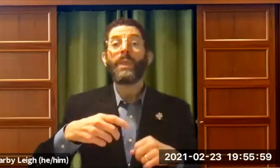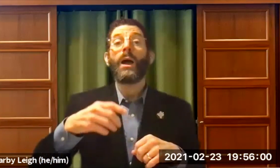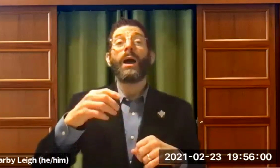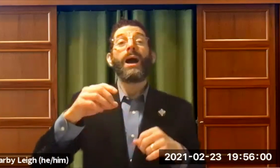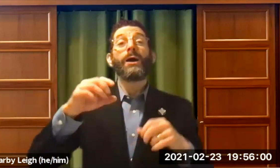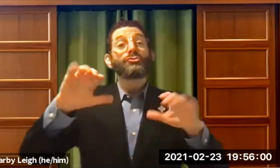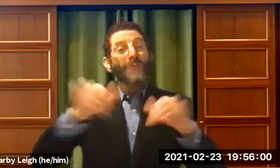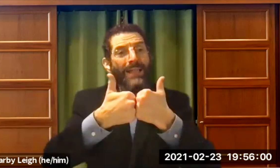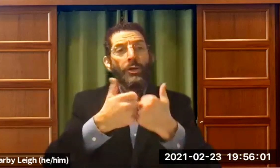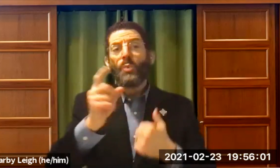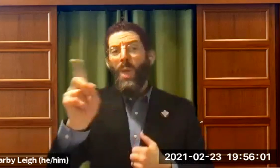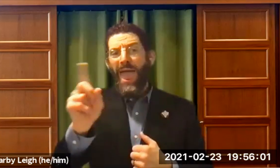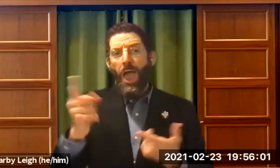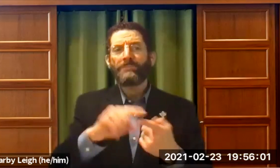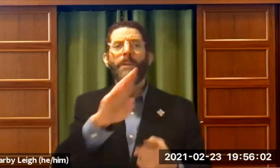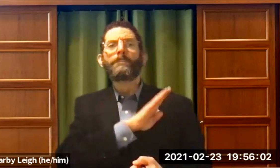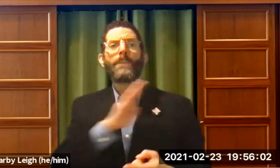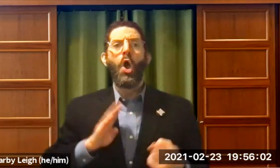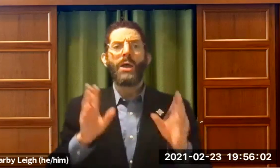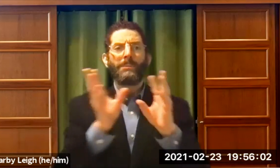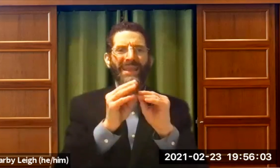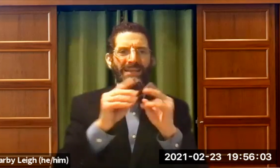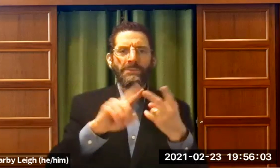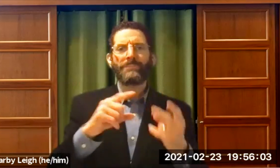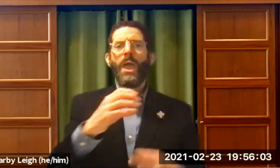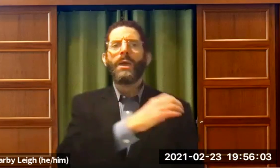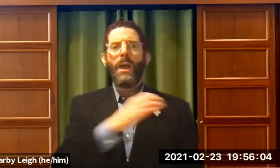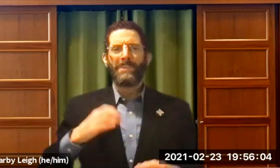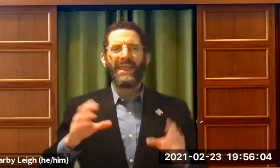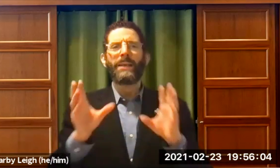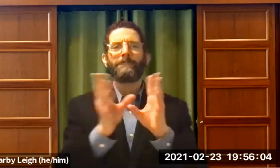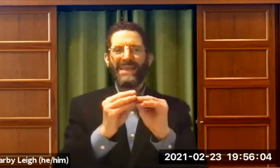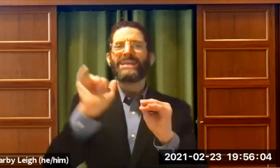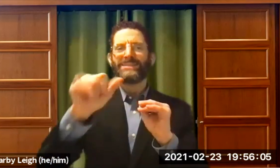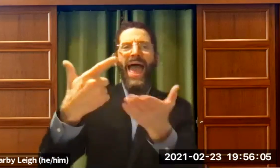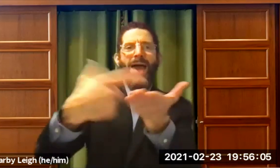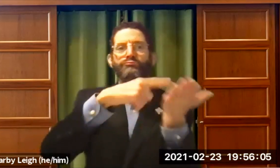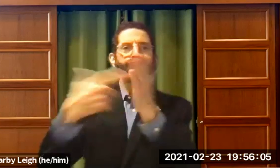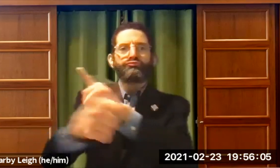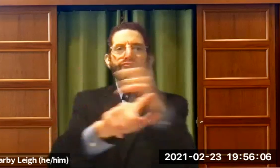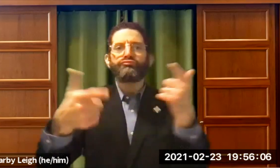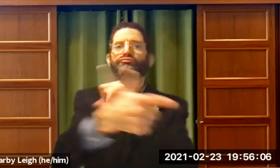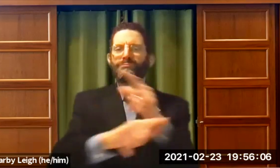well no problem. The challenge is where? When we have like a board meeting, a comitting meeting. Where